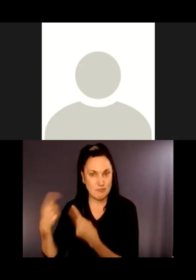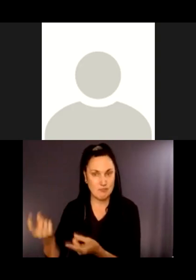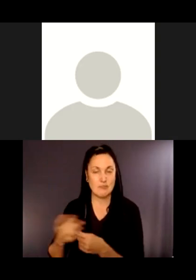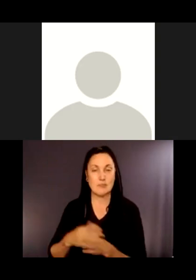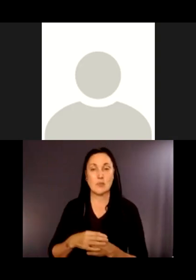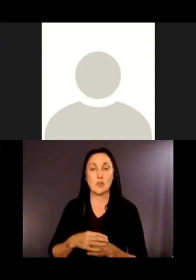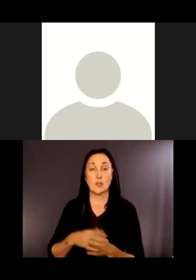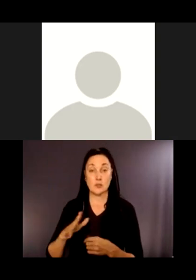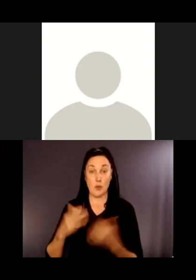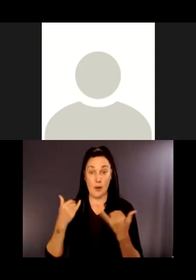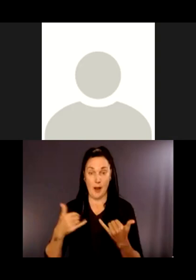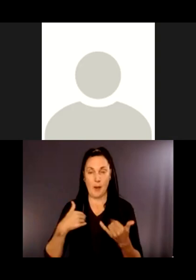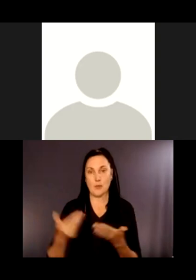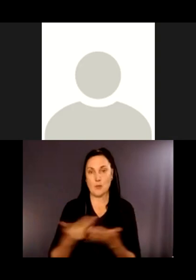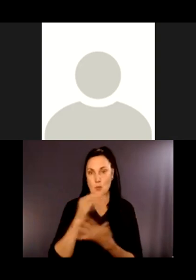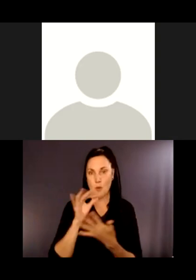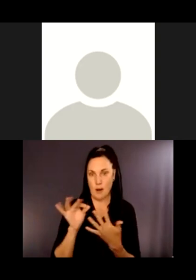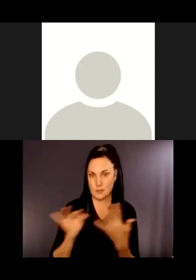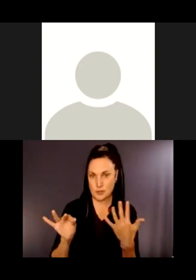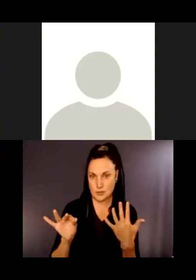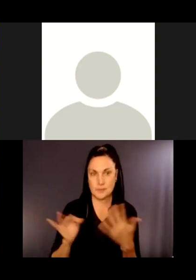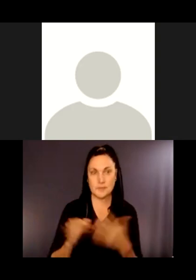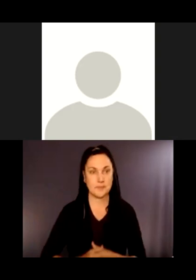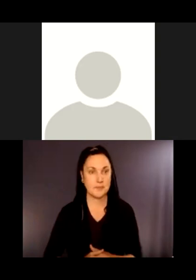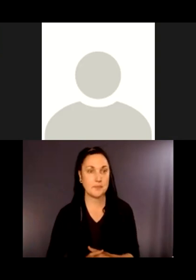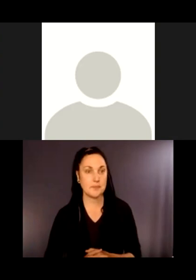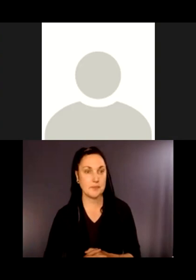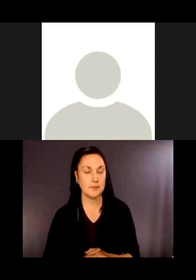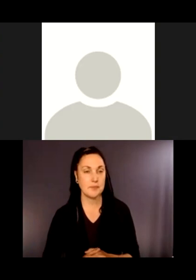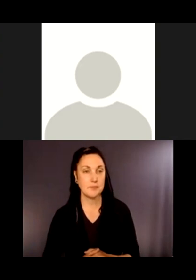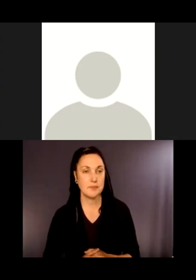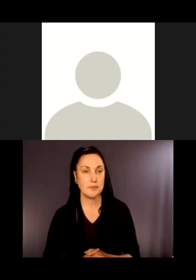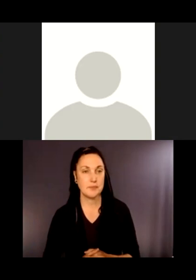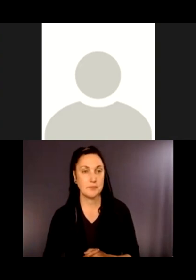the last time it was restored. Next.